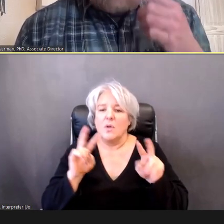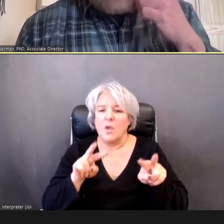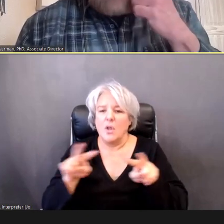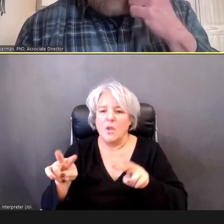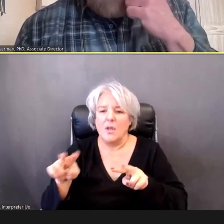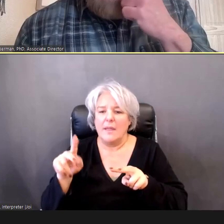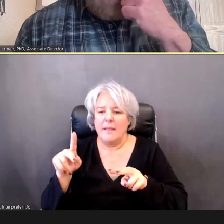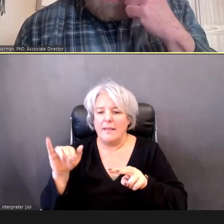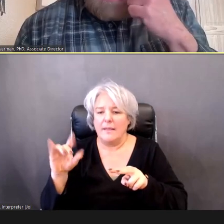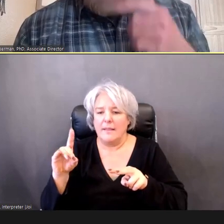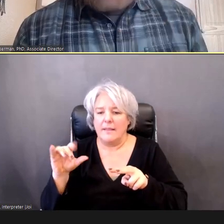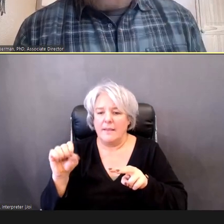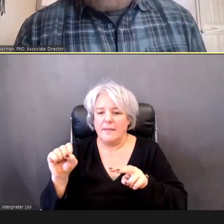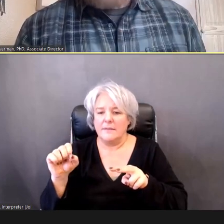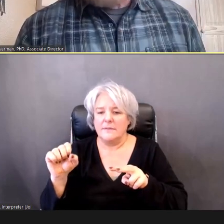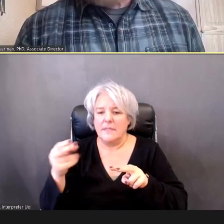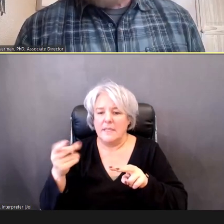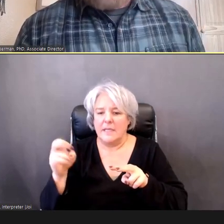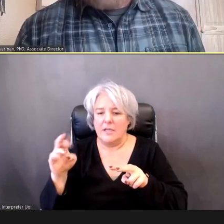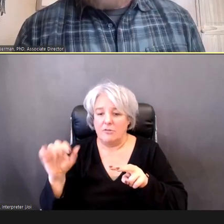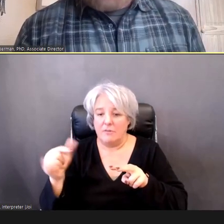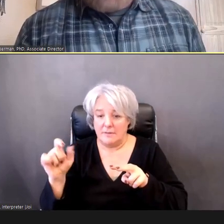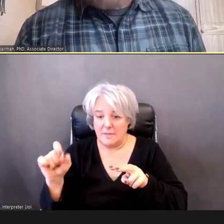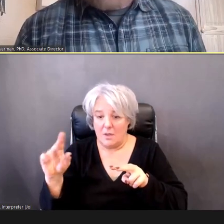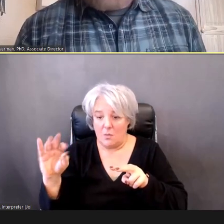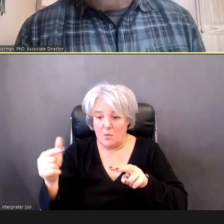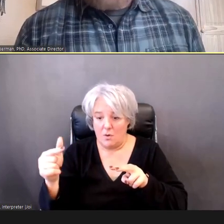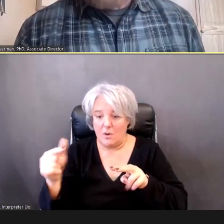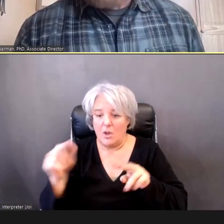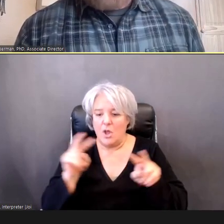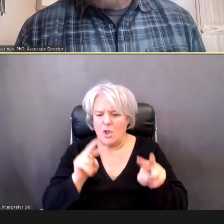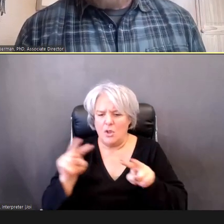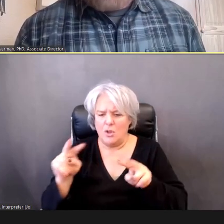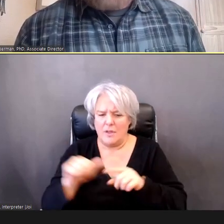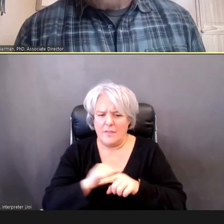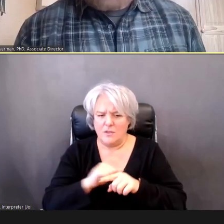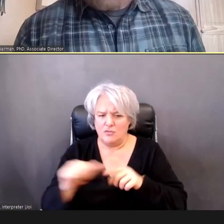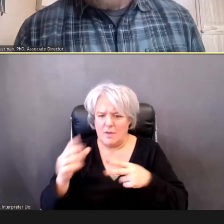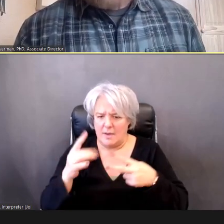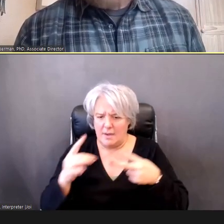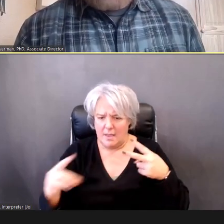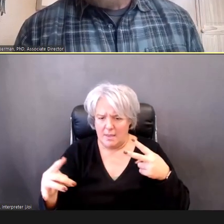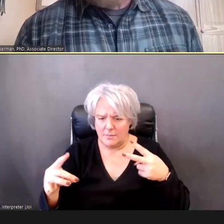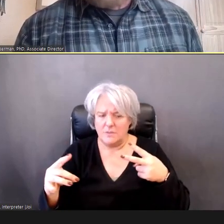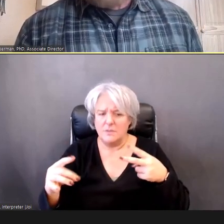training options, you'll find ways, to get more information about how